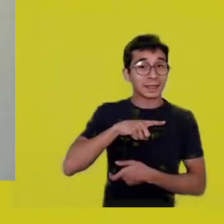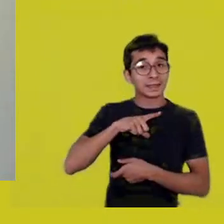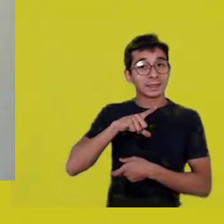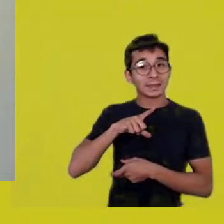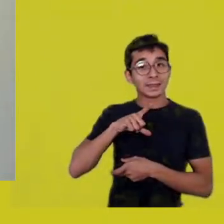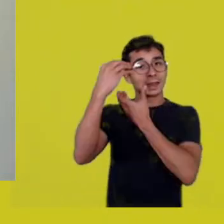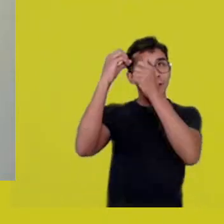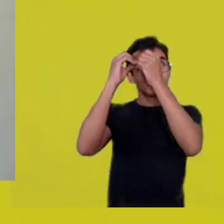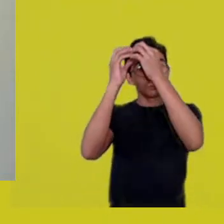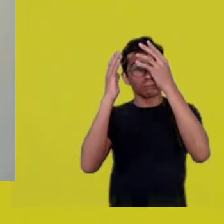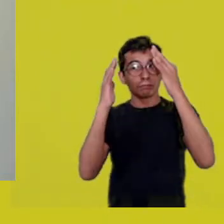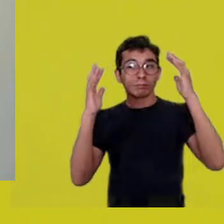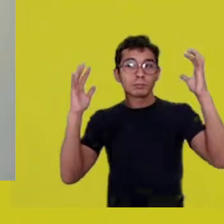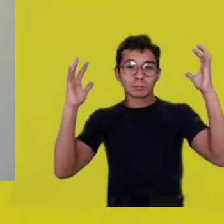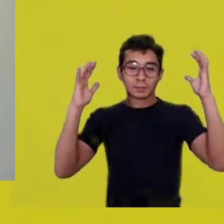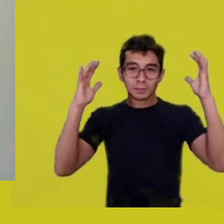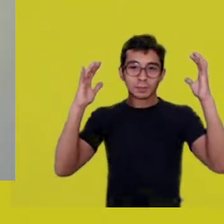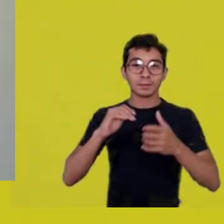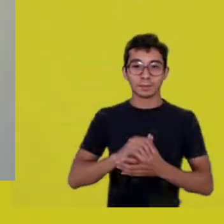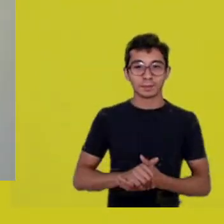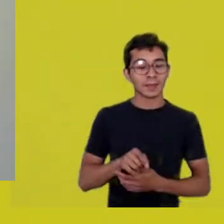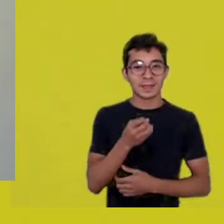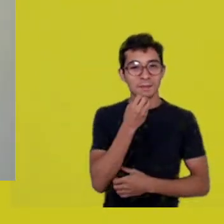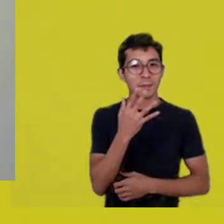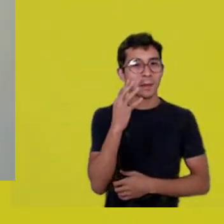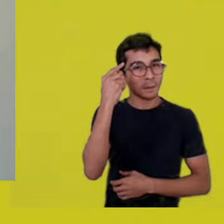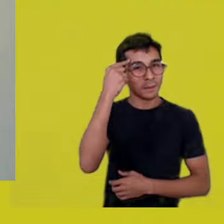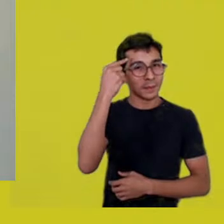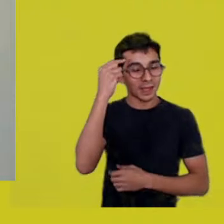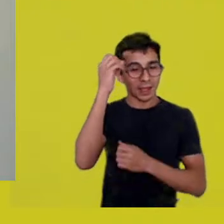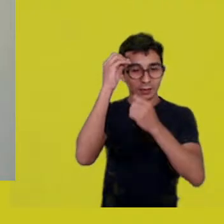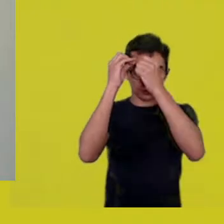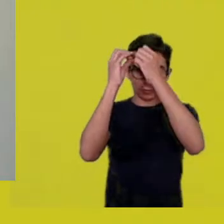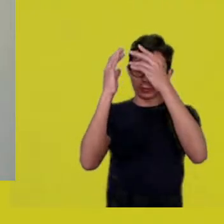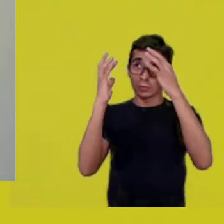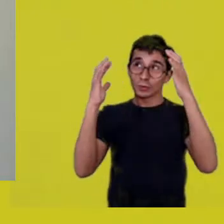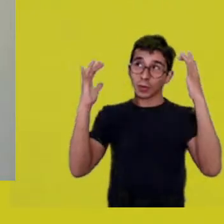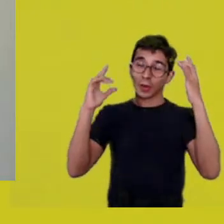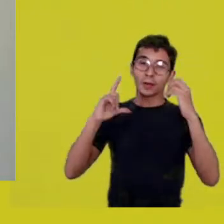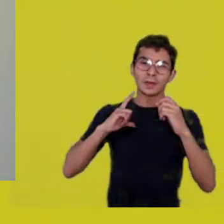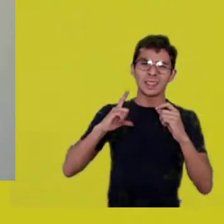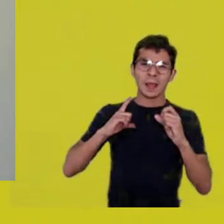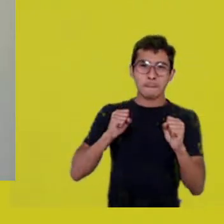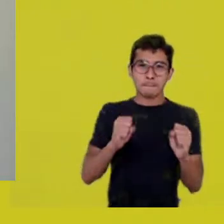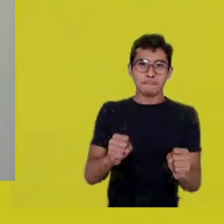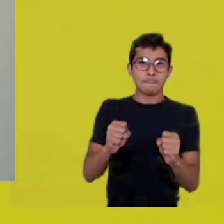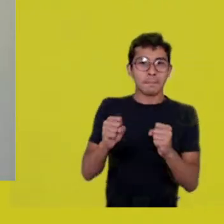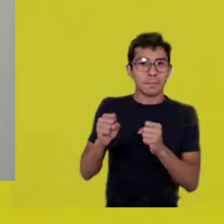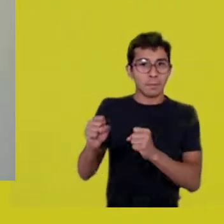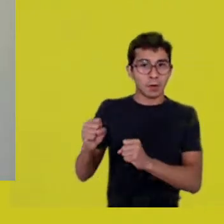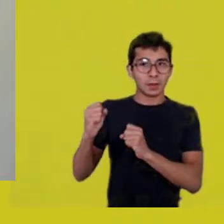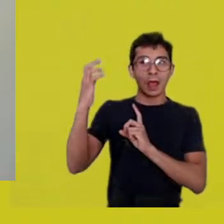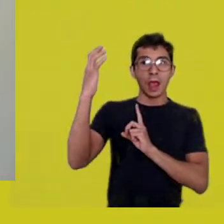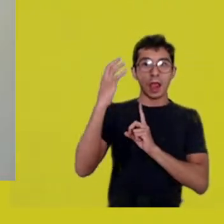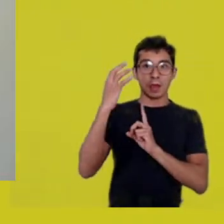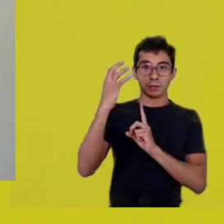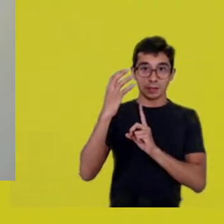and it is wonderful to imagine that power of dreams, which is within anyone’s reach,